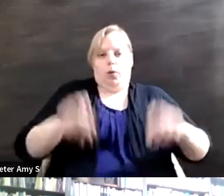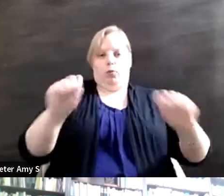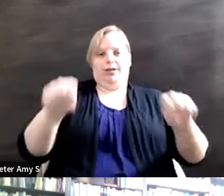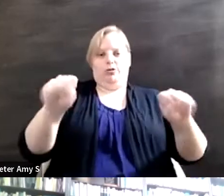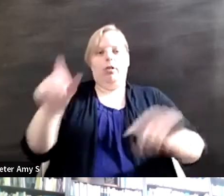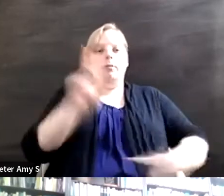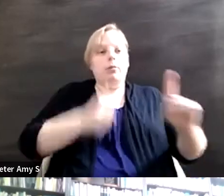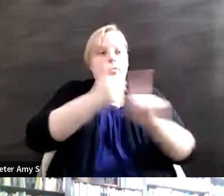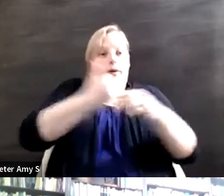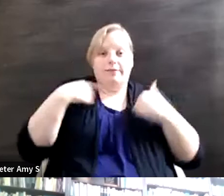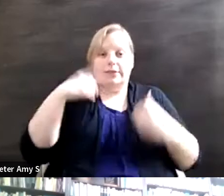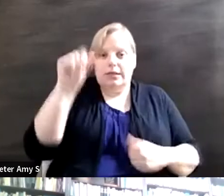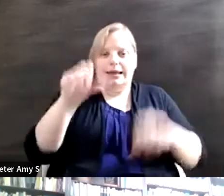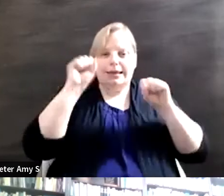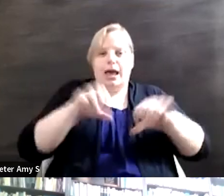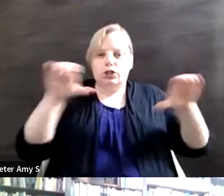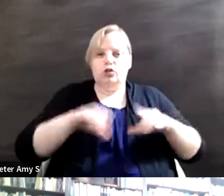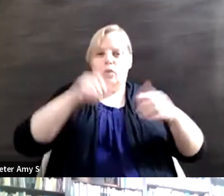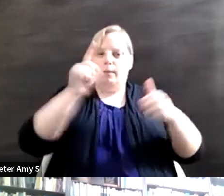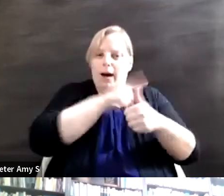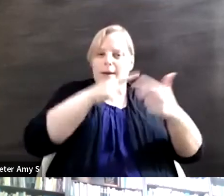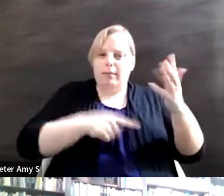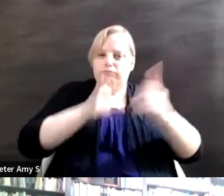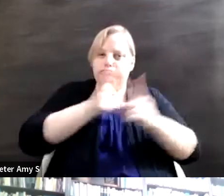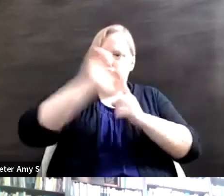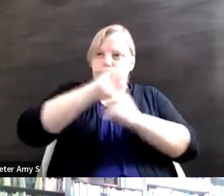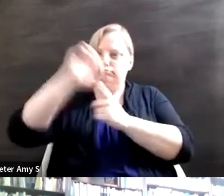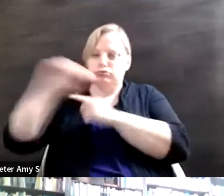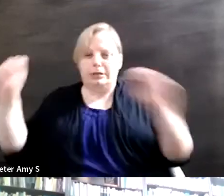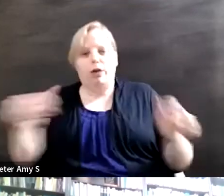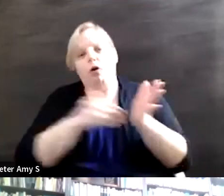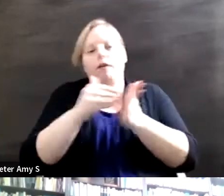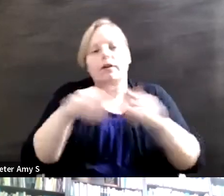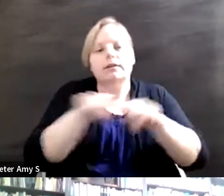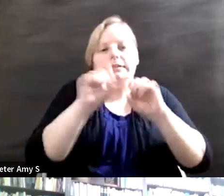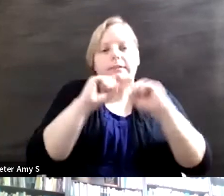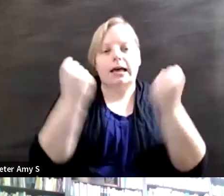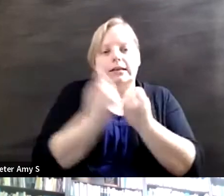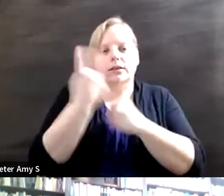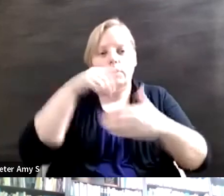can do because we so often as a society somebody you know walks into a room with a cane, somebody